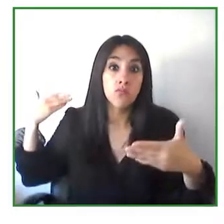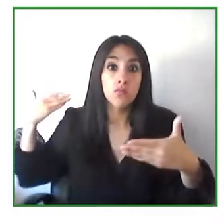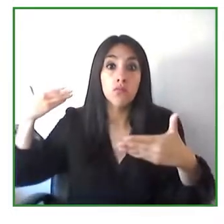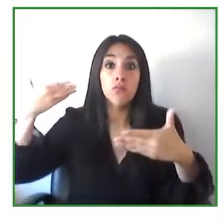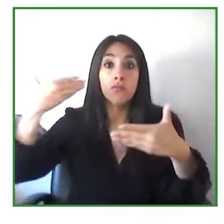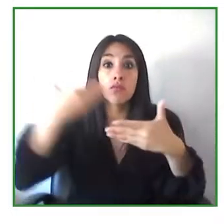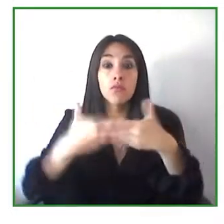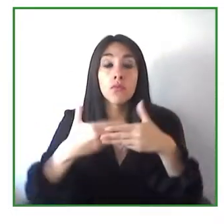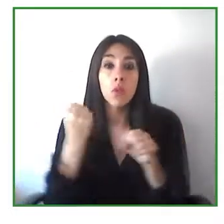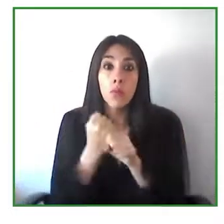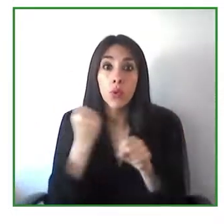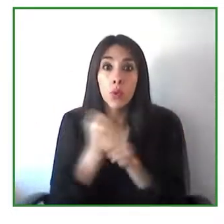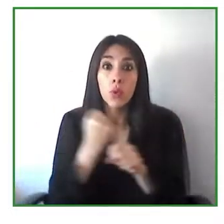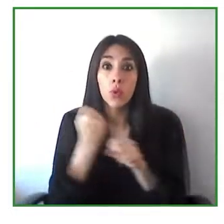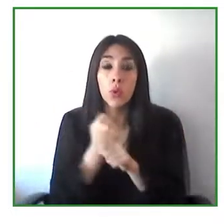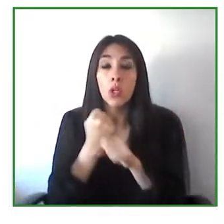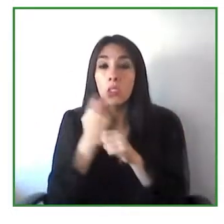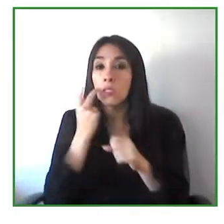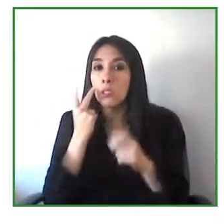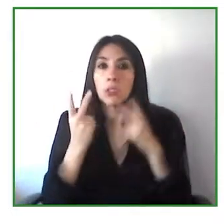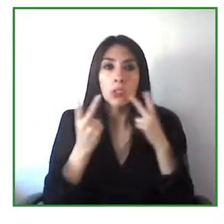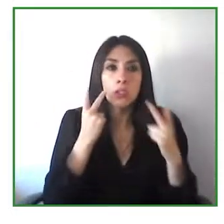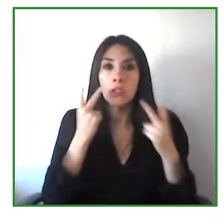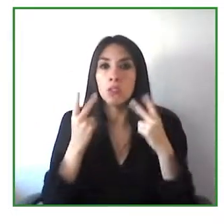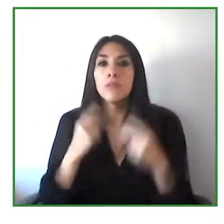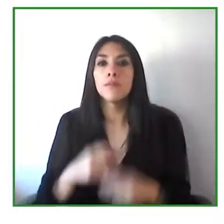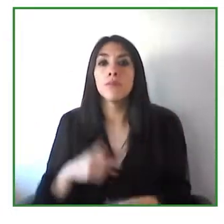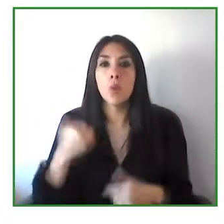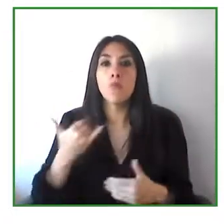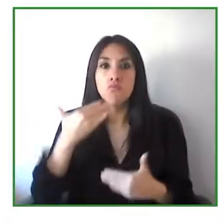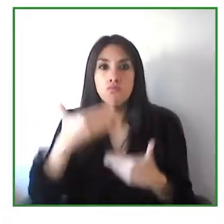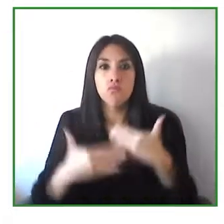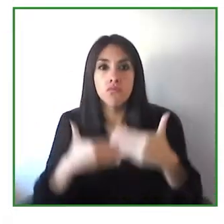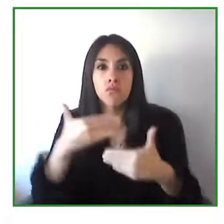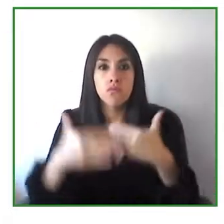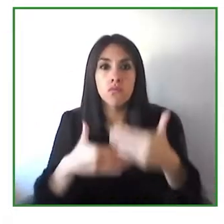Now that said there are a number of challenges that